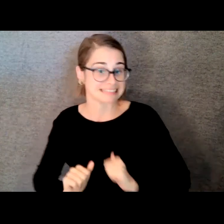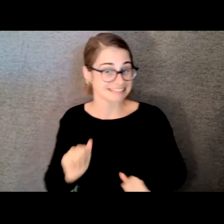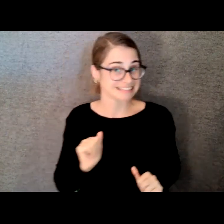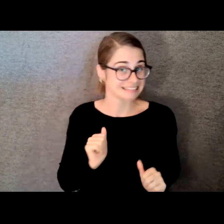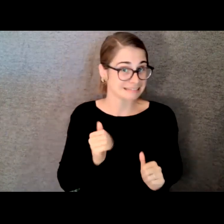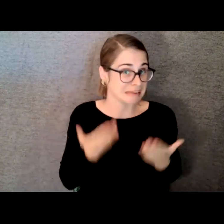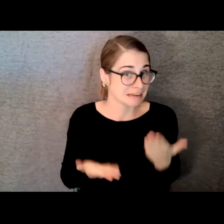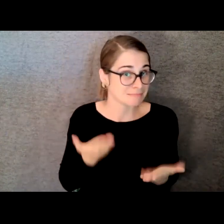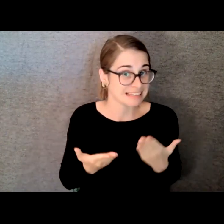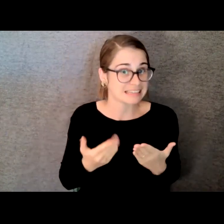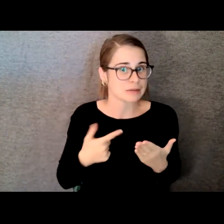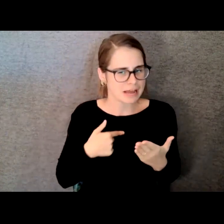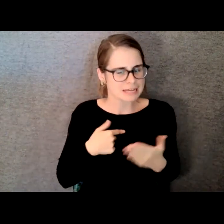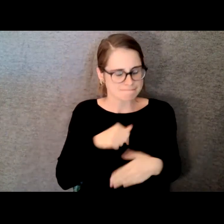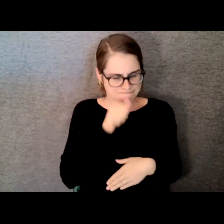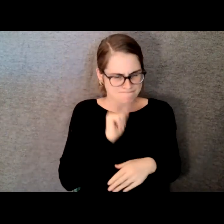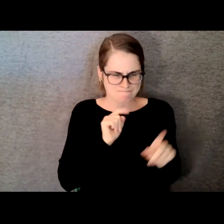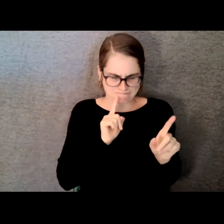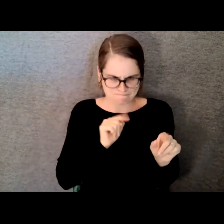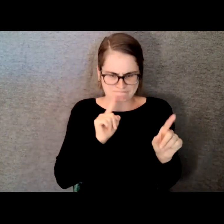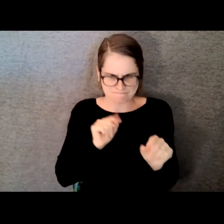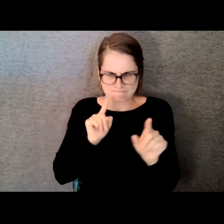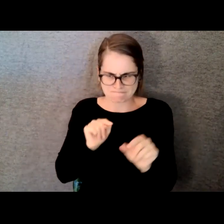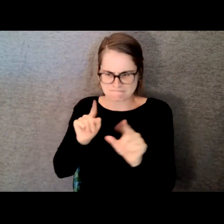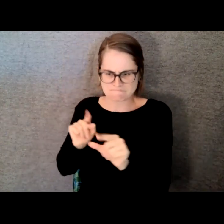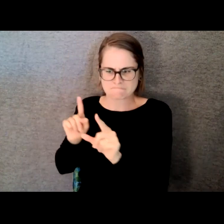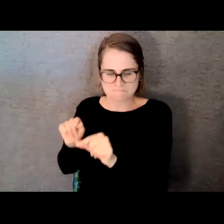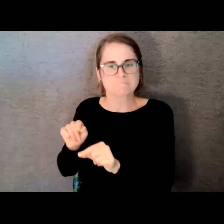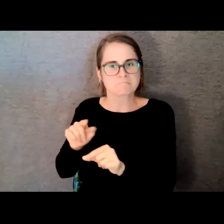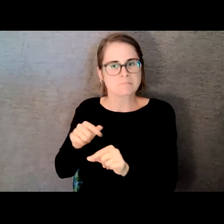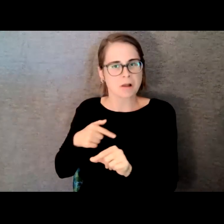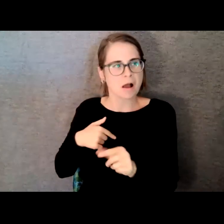I was starting to play every month or so around the city.